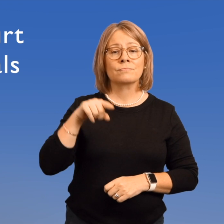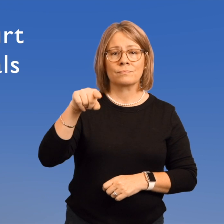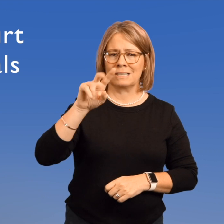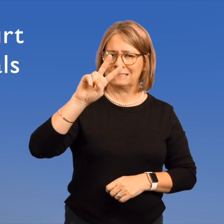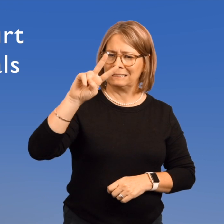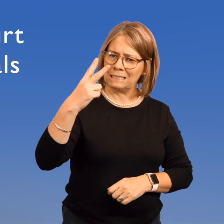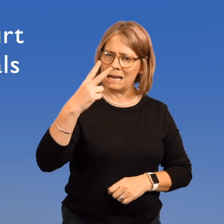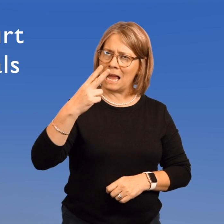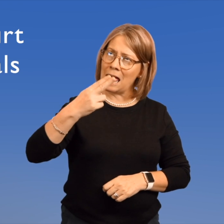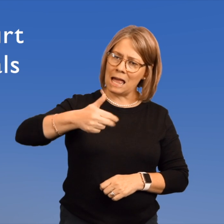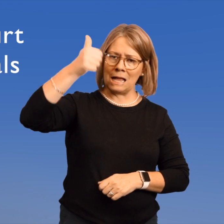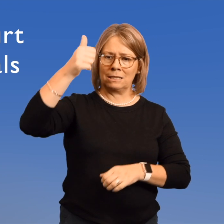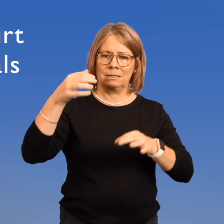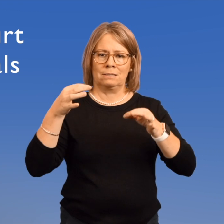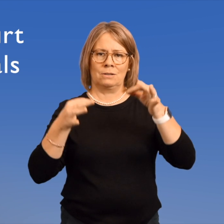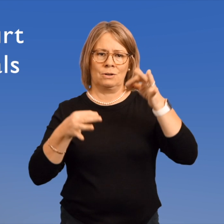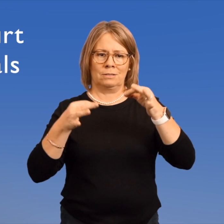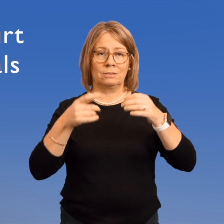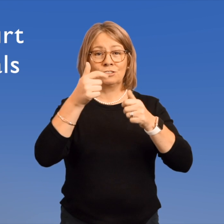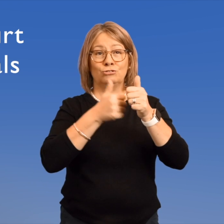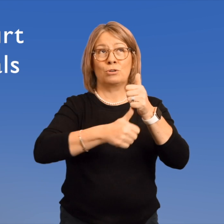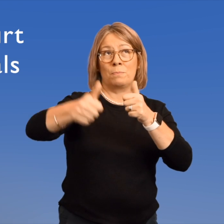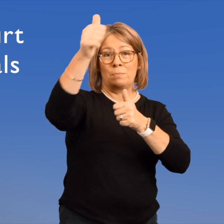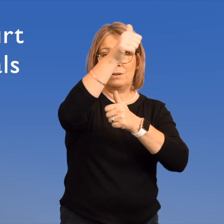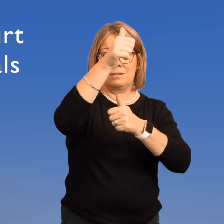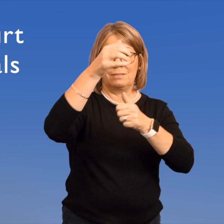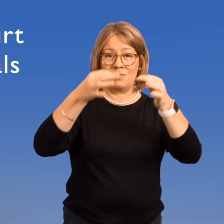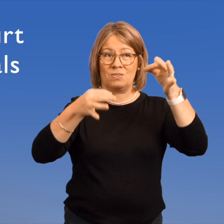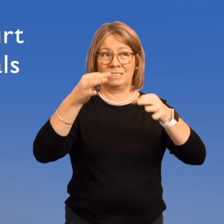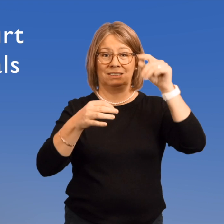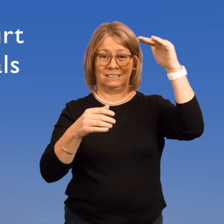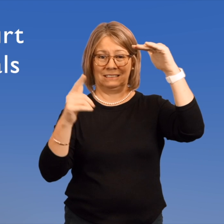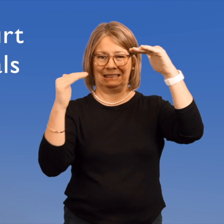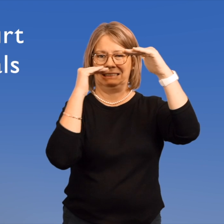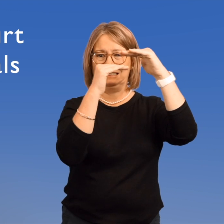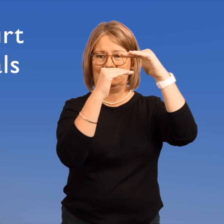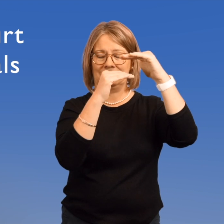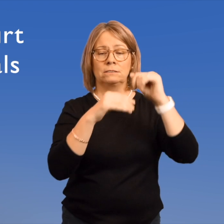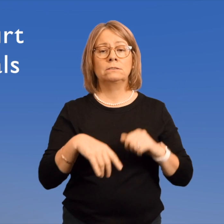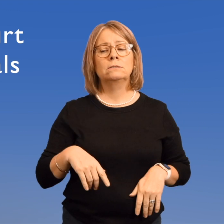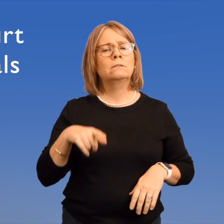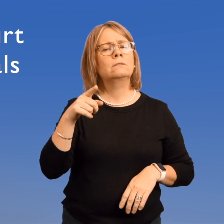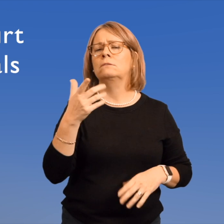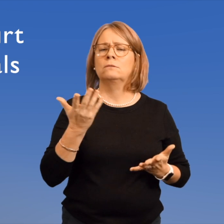The second highest court in America, -- after the Supreme Court.